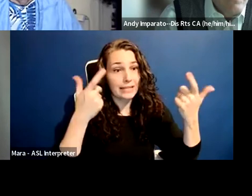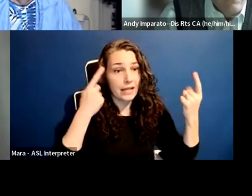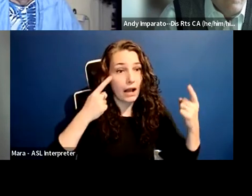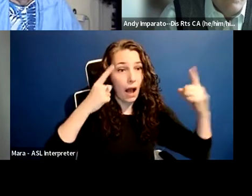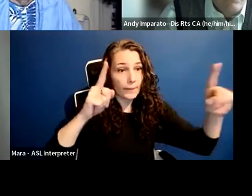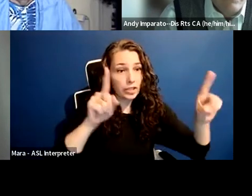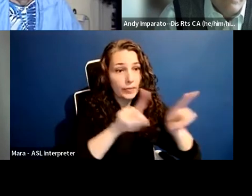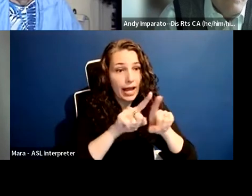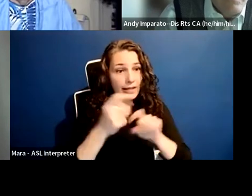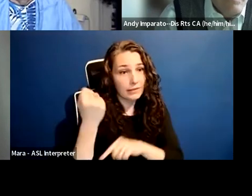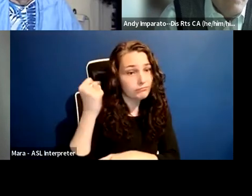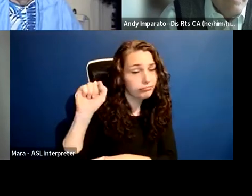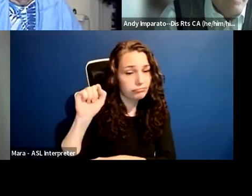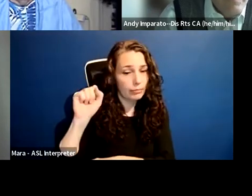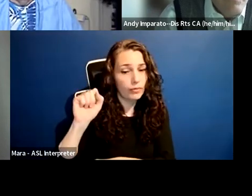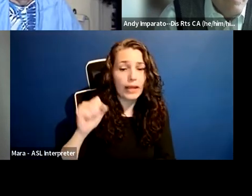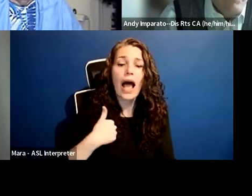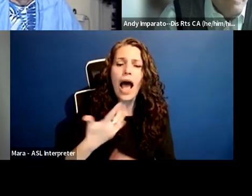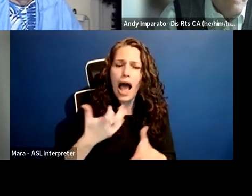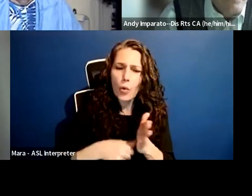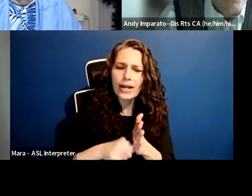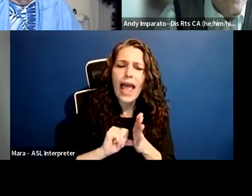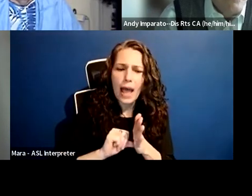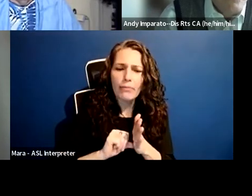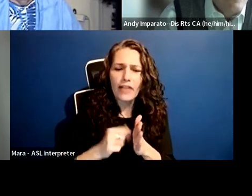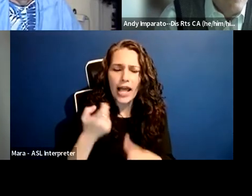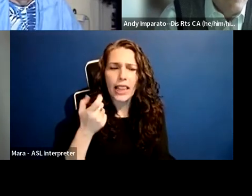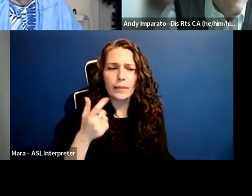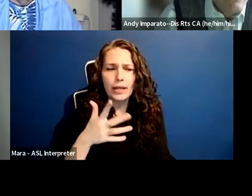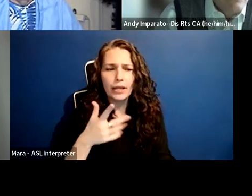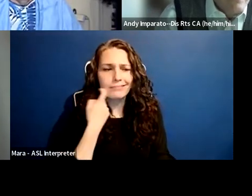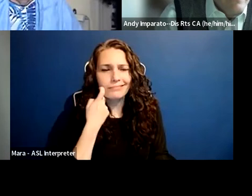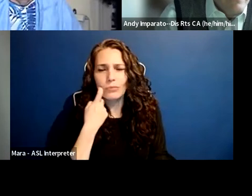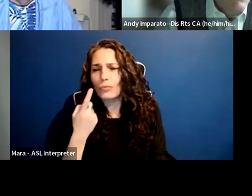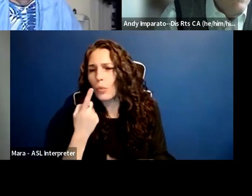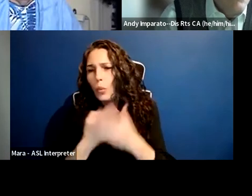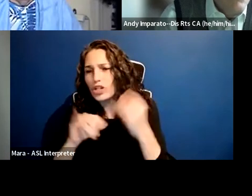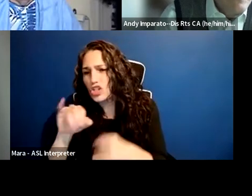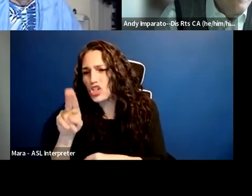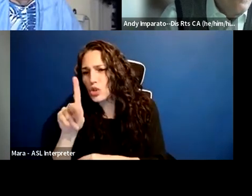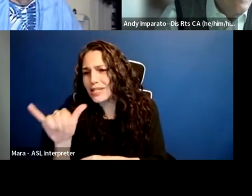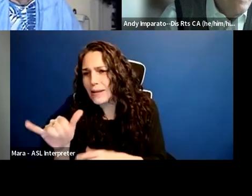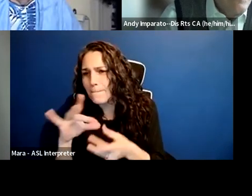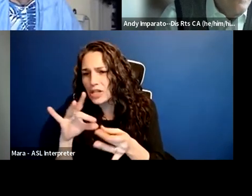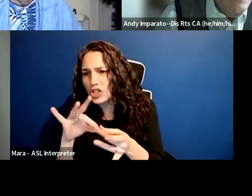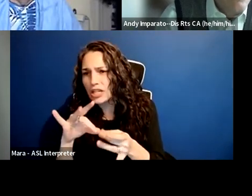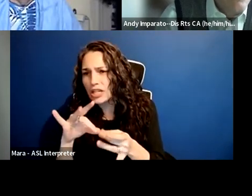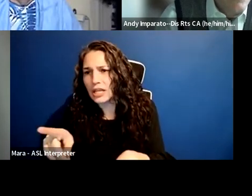I want to kind of amplify a little bit of what I think Judy was getting at. I think one of our biggest challenges as a movement